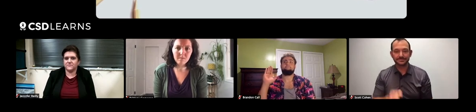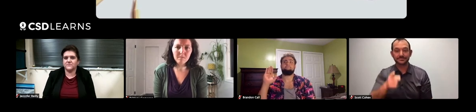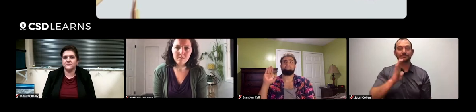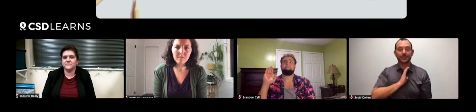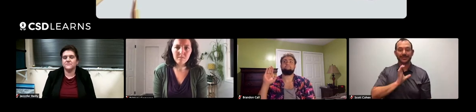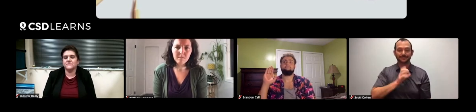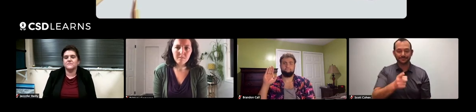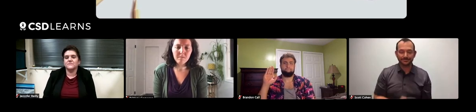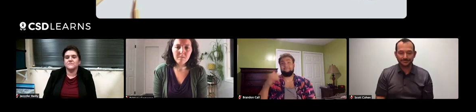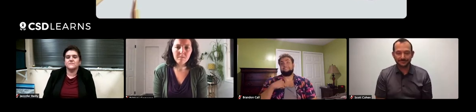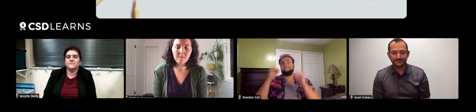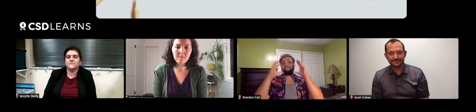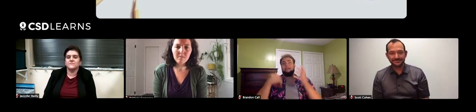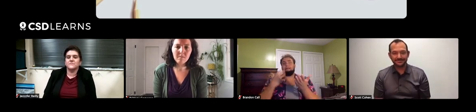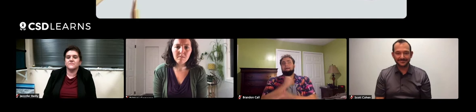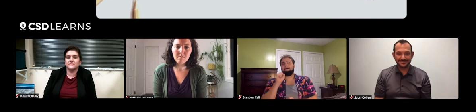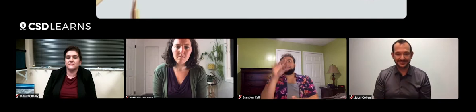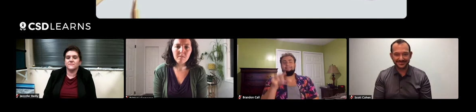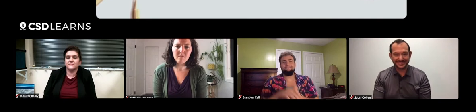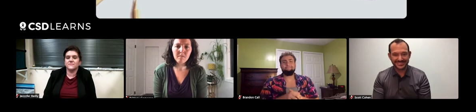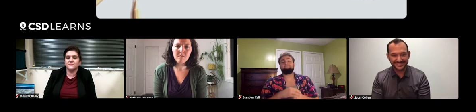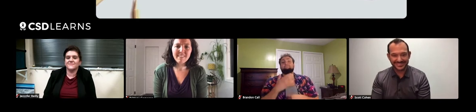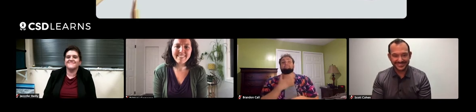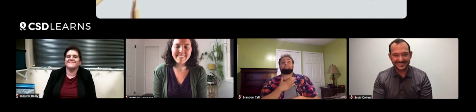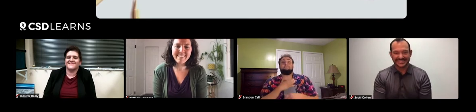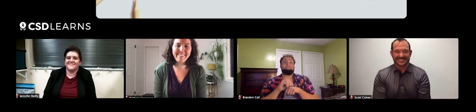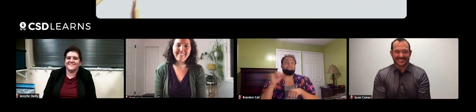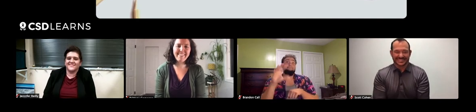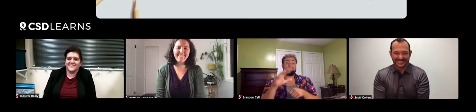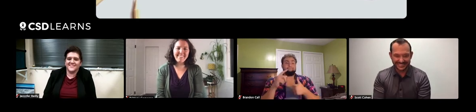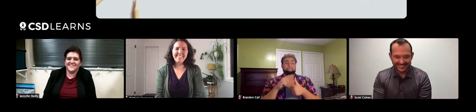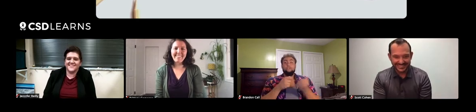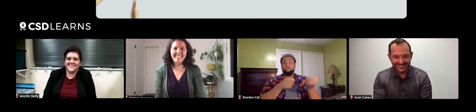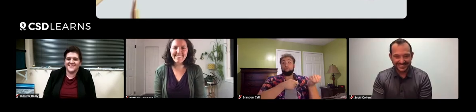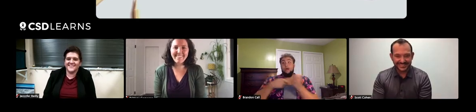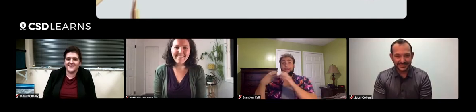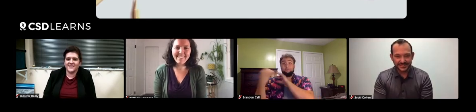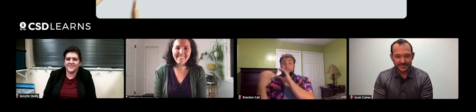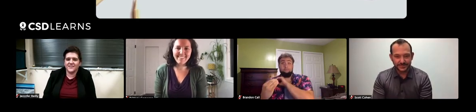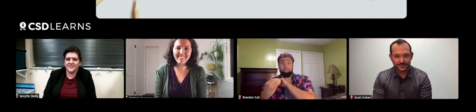Brandon, go ahead. I'm a teacher, so I'll respond. My advice is, drag them outside.